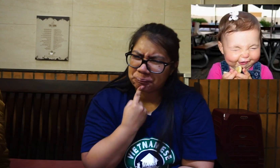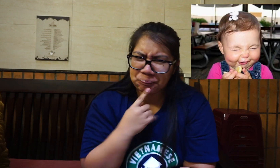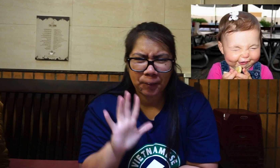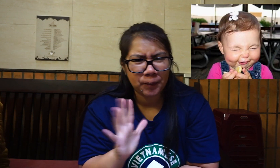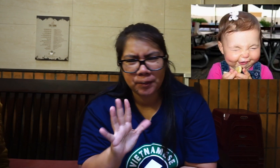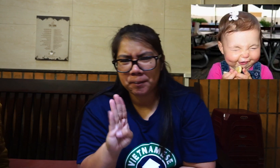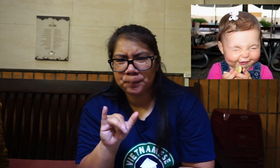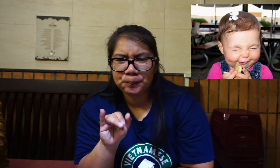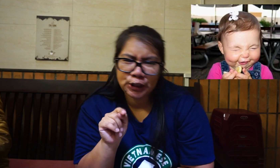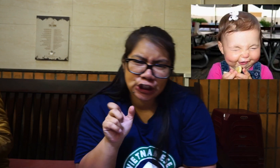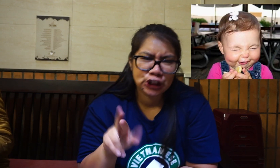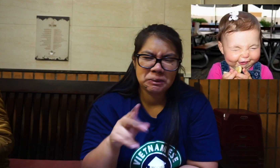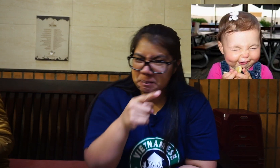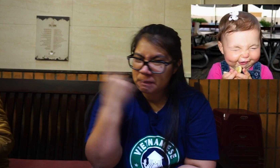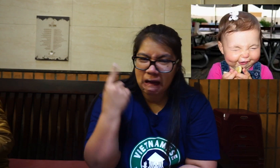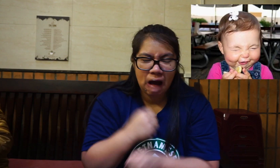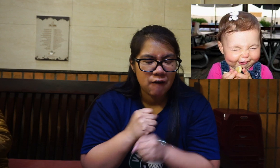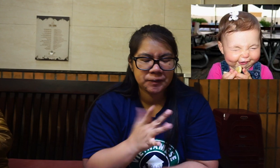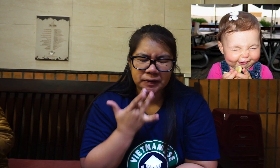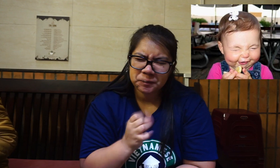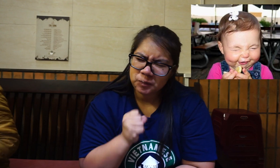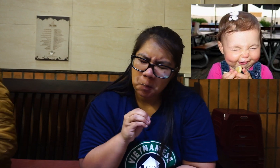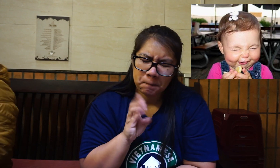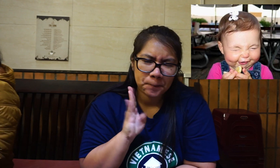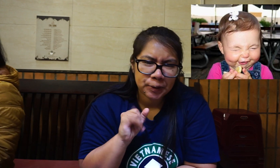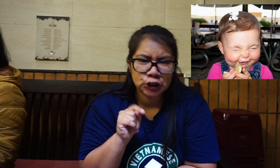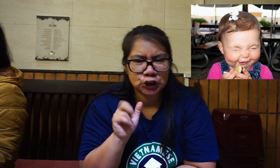BITTER! Black coffee really taste so bitter